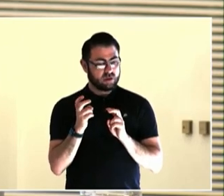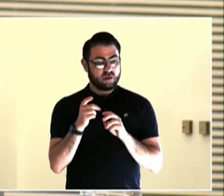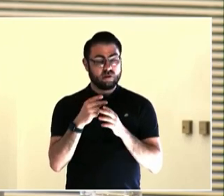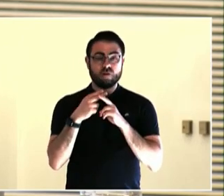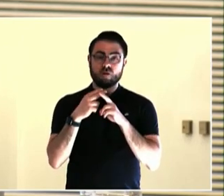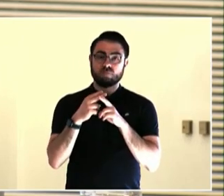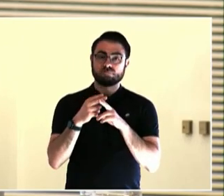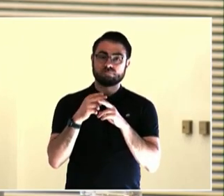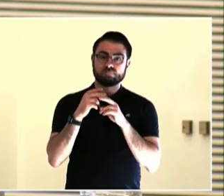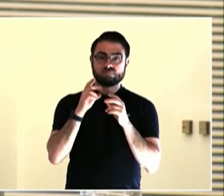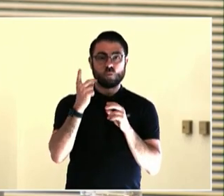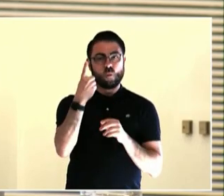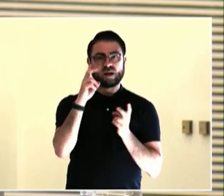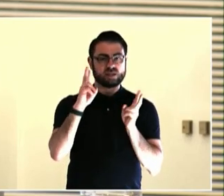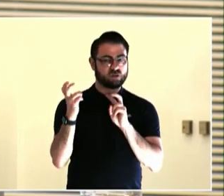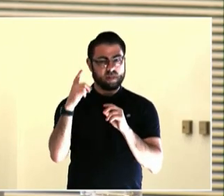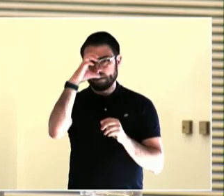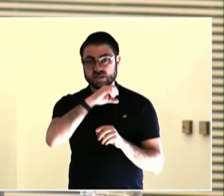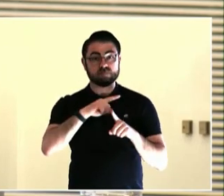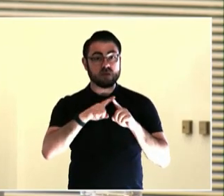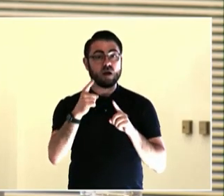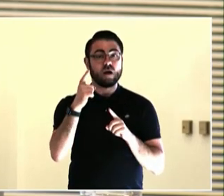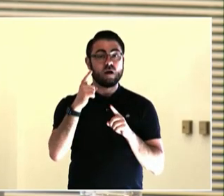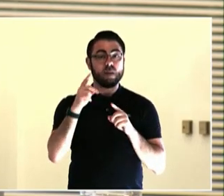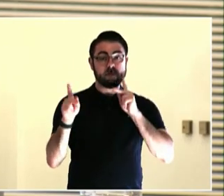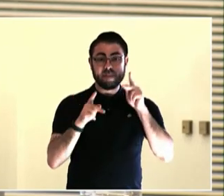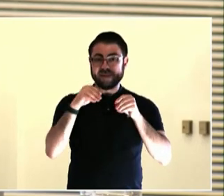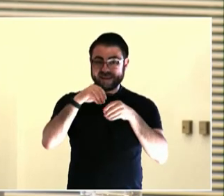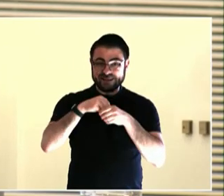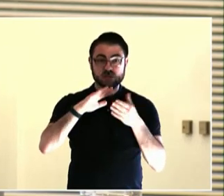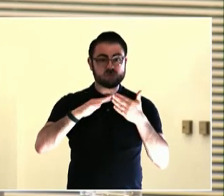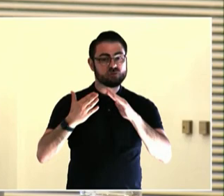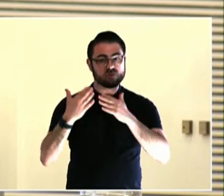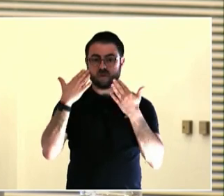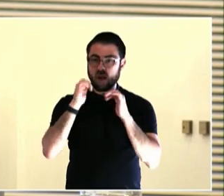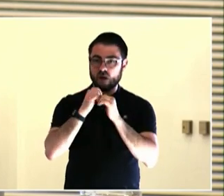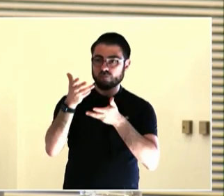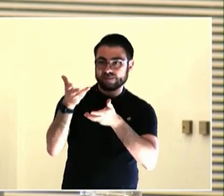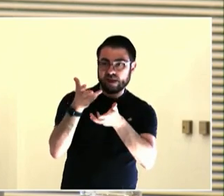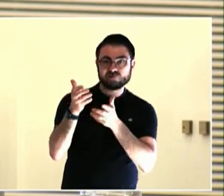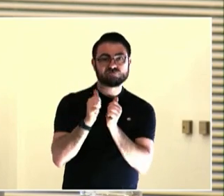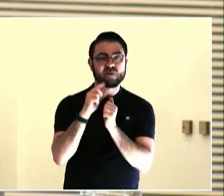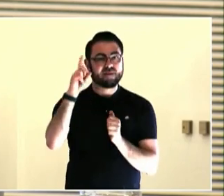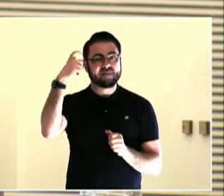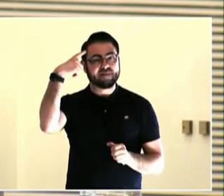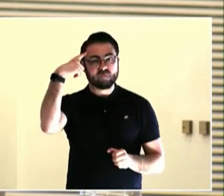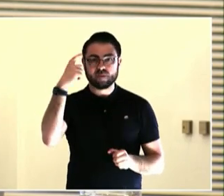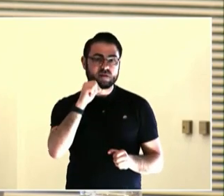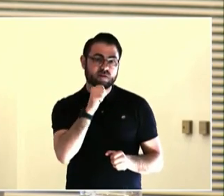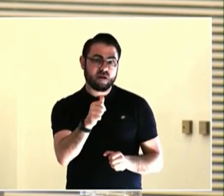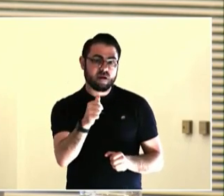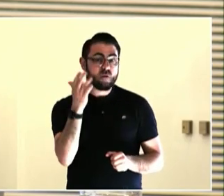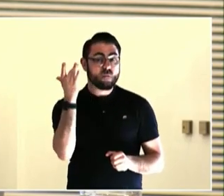oh, I have a great experience that Portland is a great university city. That's what I like to hear,